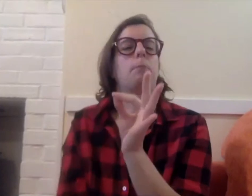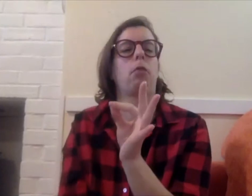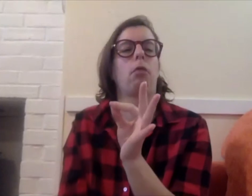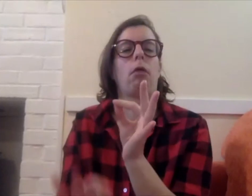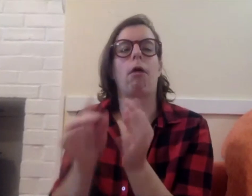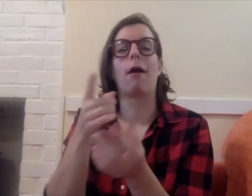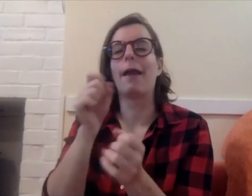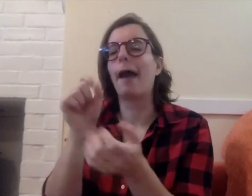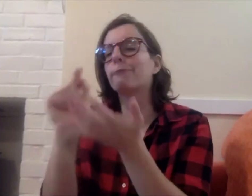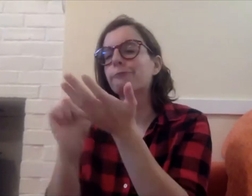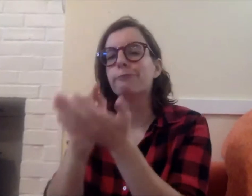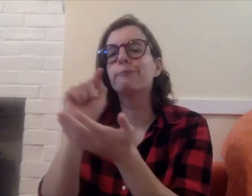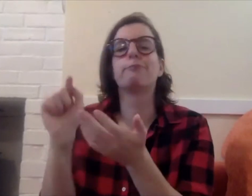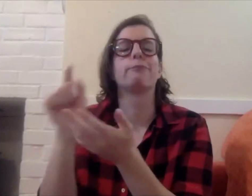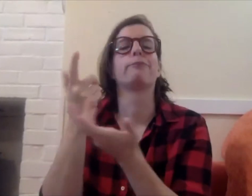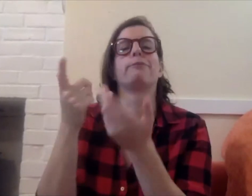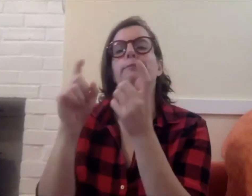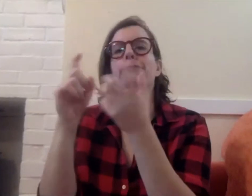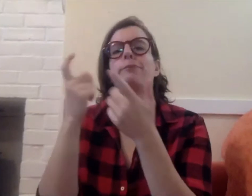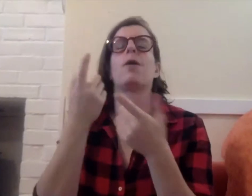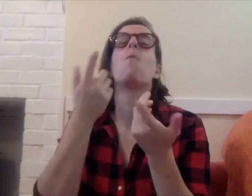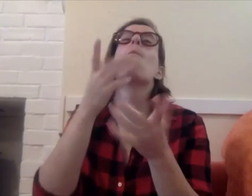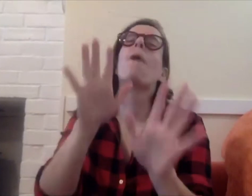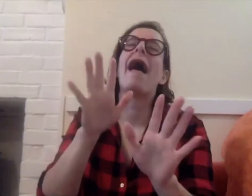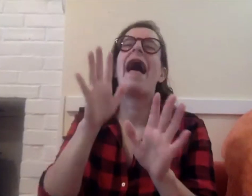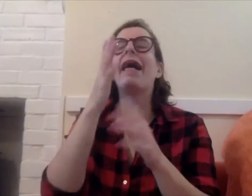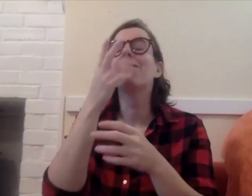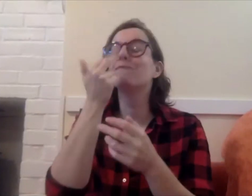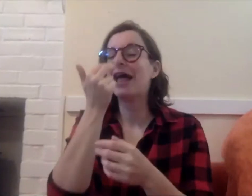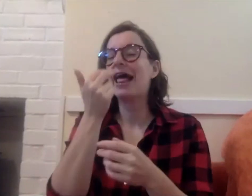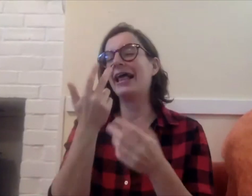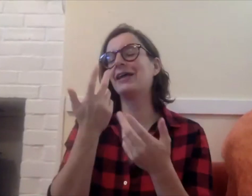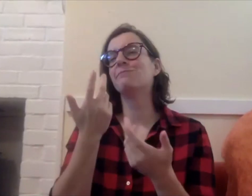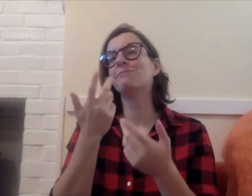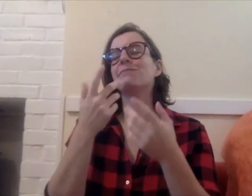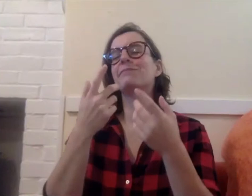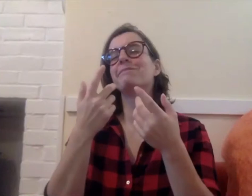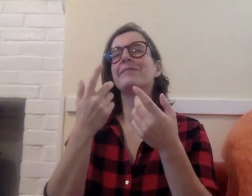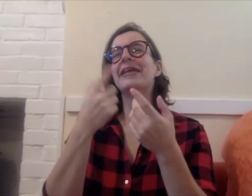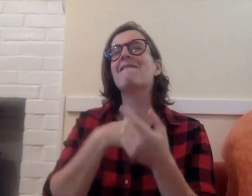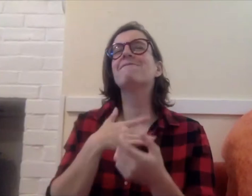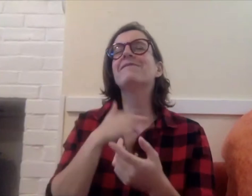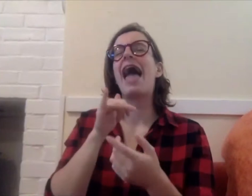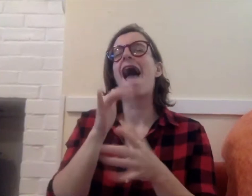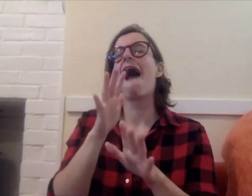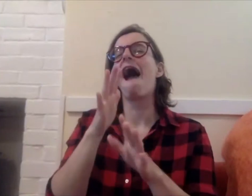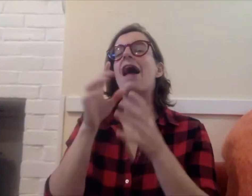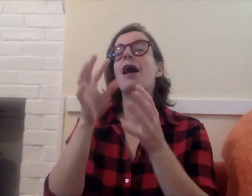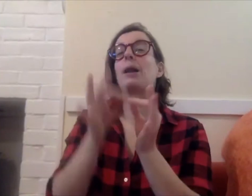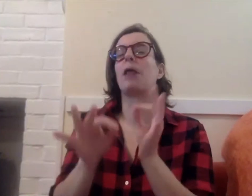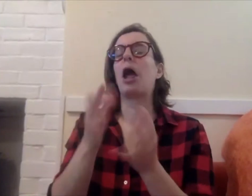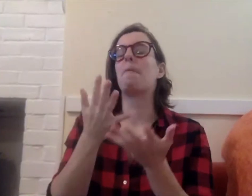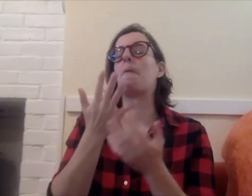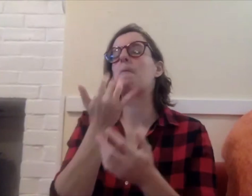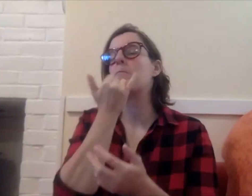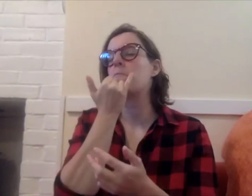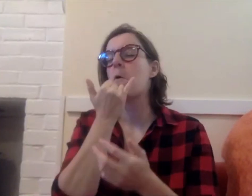want to say easier but it's more simple selecting settings on a digital display makes things. Well it's funny